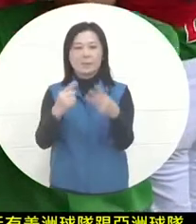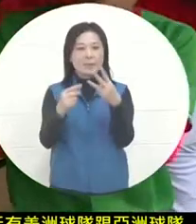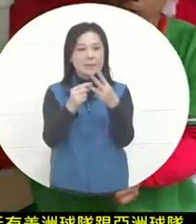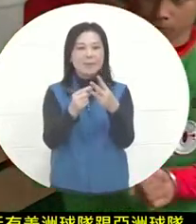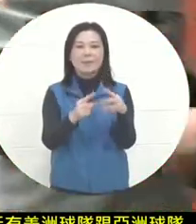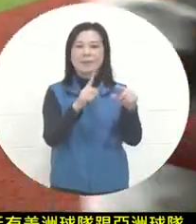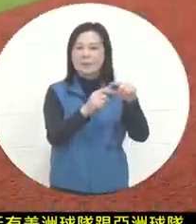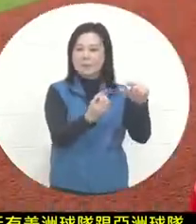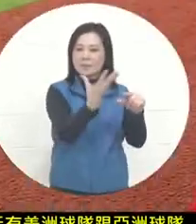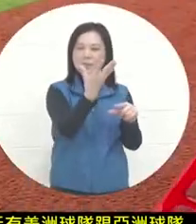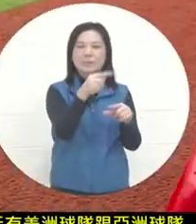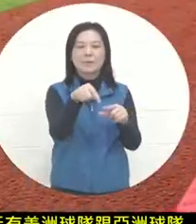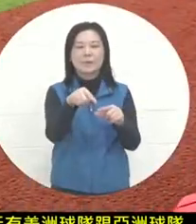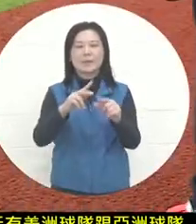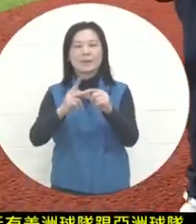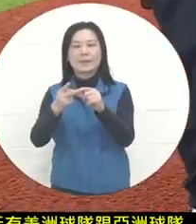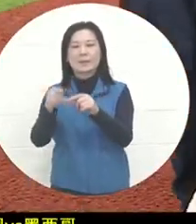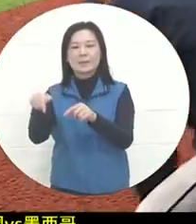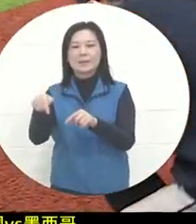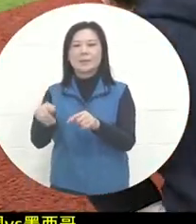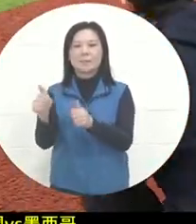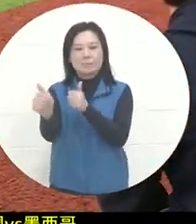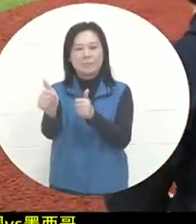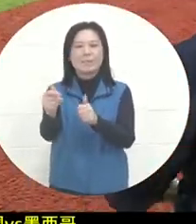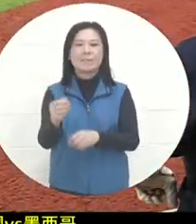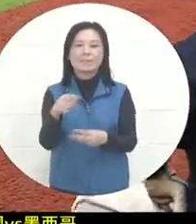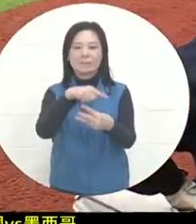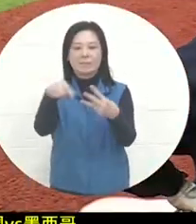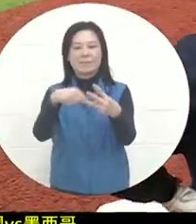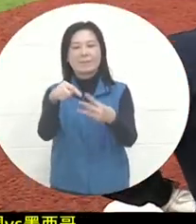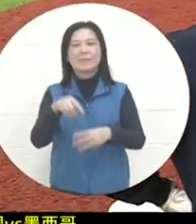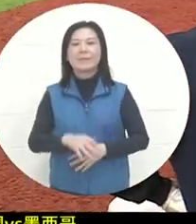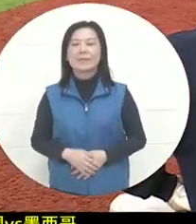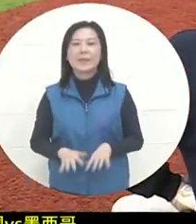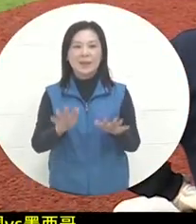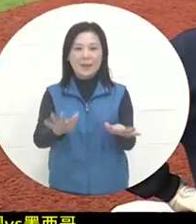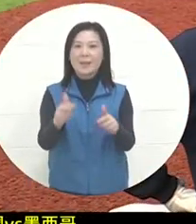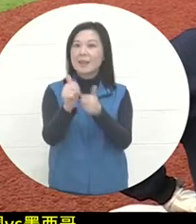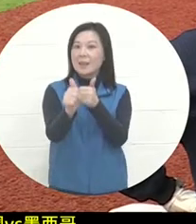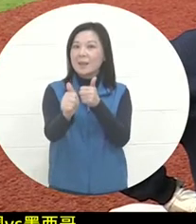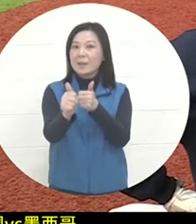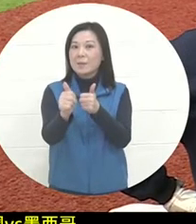is a preliminary match for the Chinese team and the home team. Today's game is under the on-site canopy.